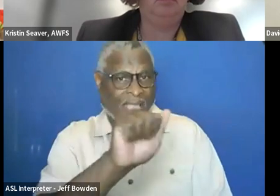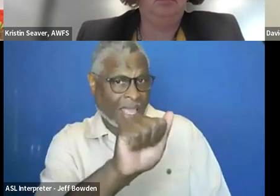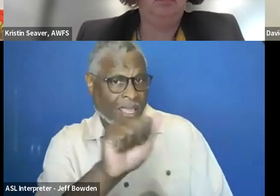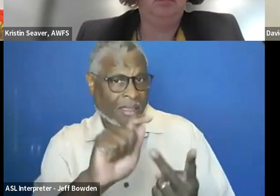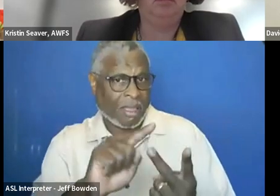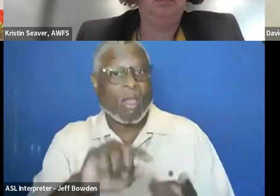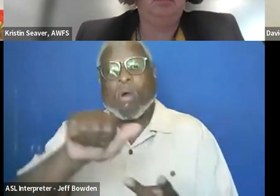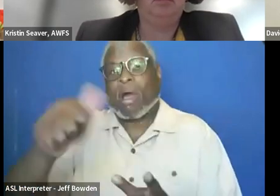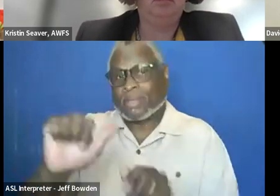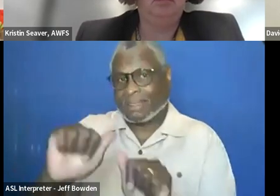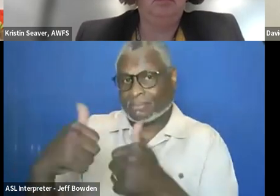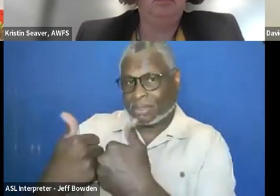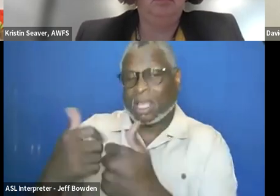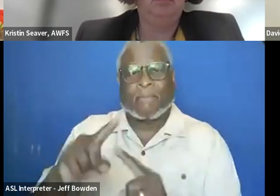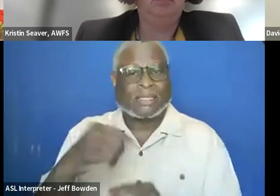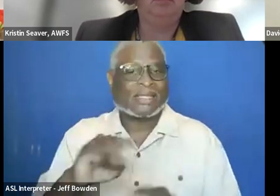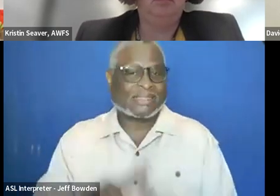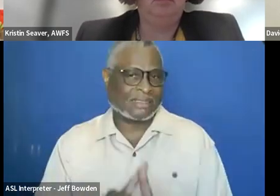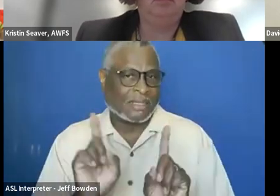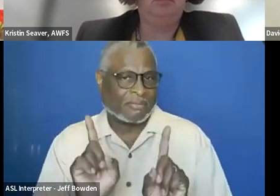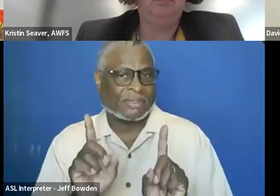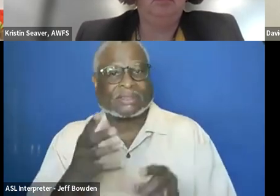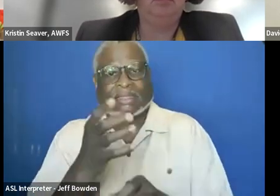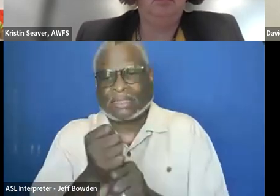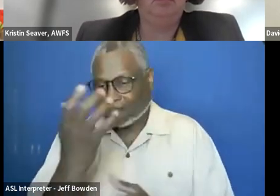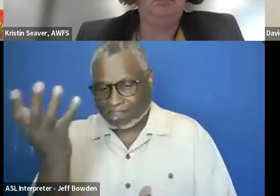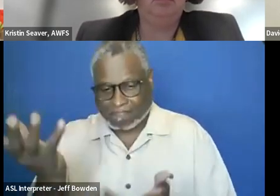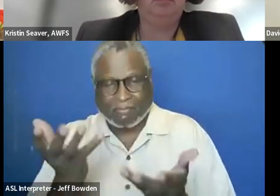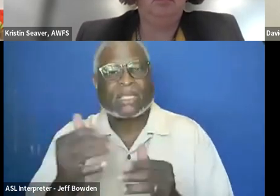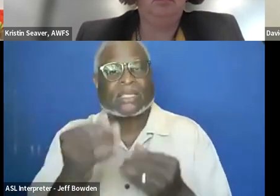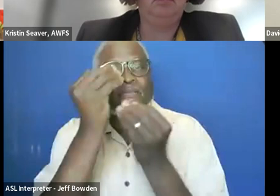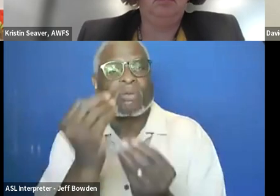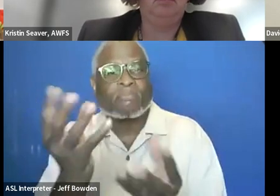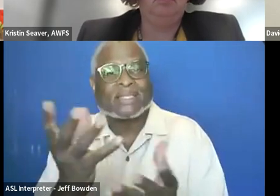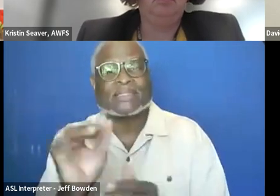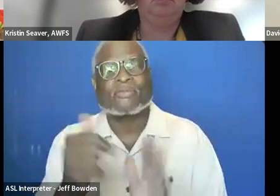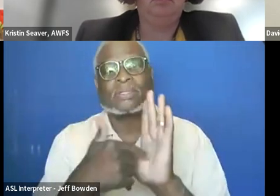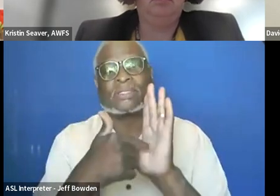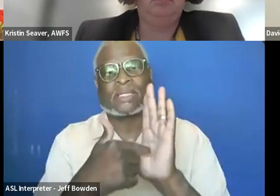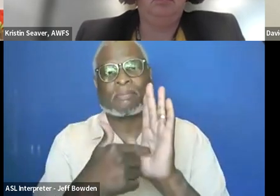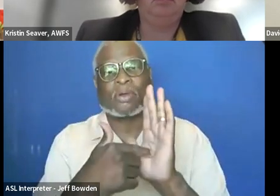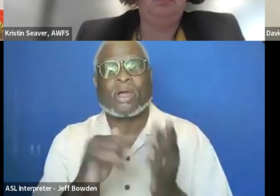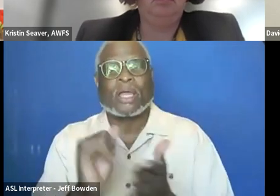But it is different to get information like you're buying printer toner